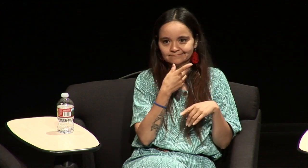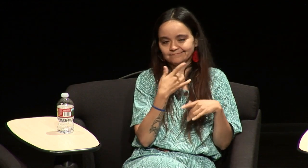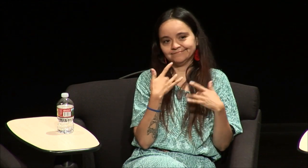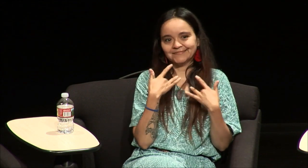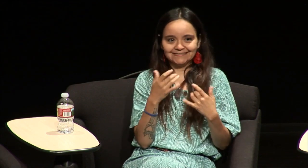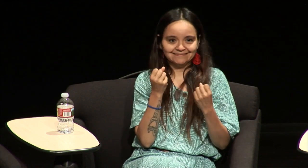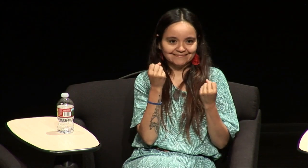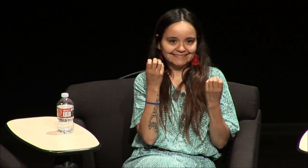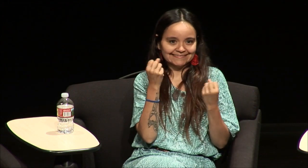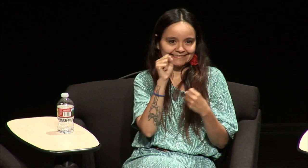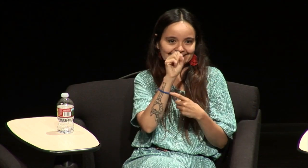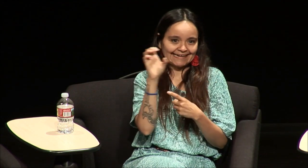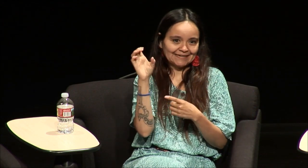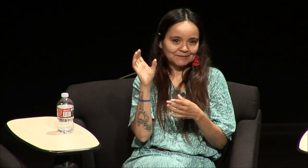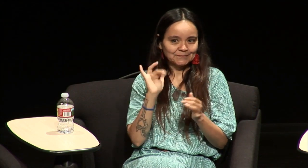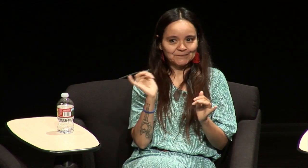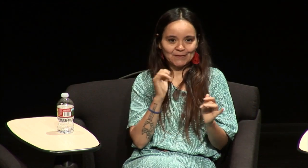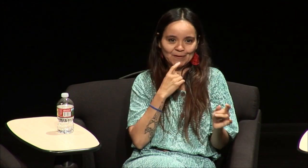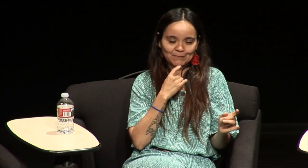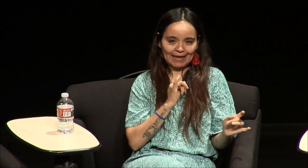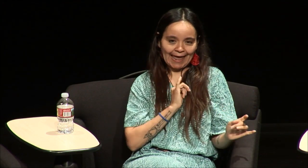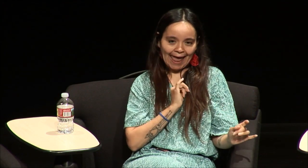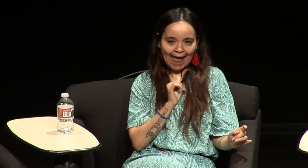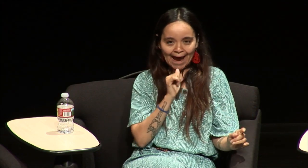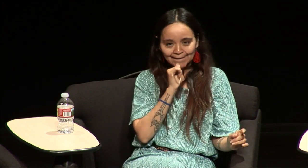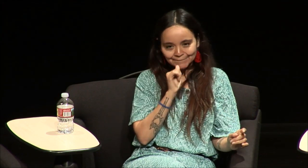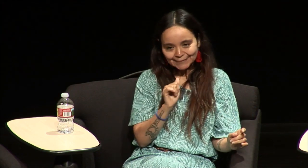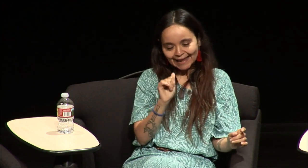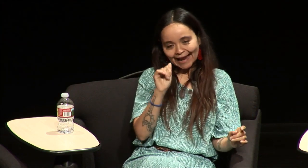teachers and they tended to sign in signing exact English like they say